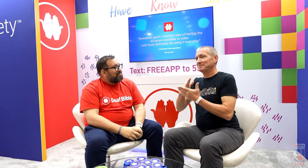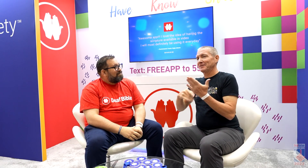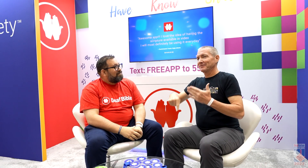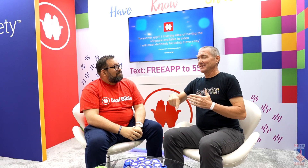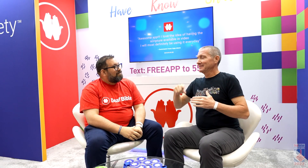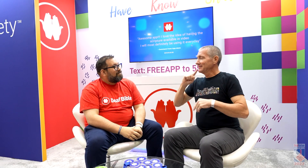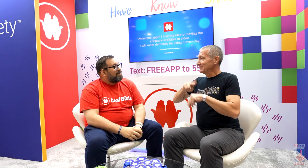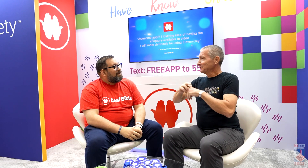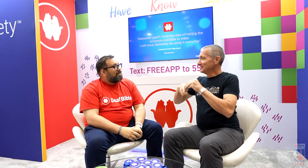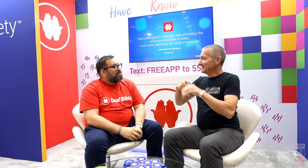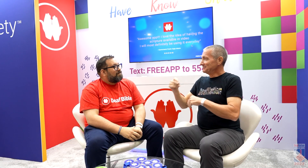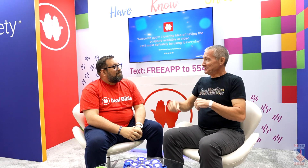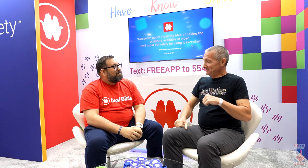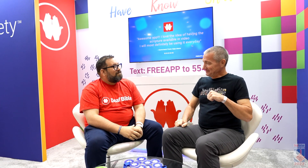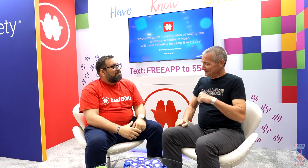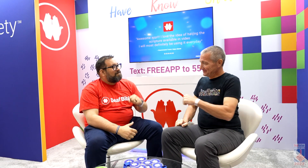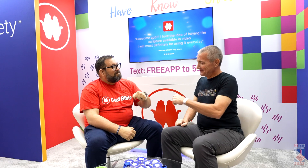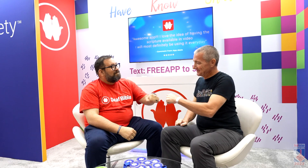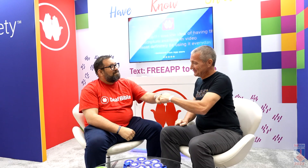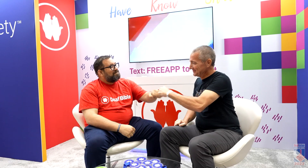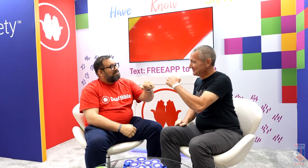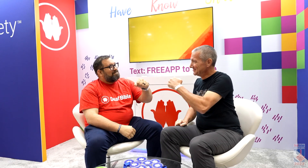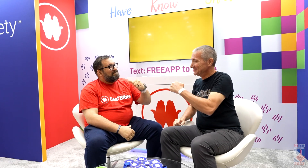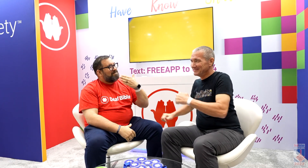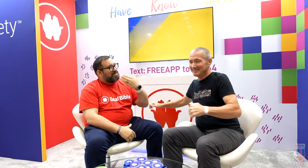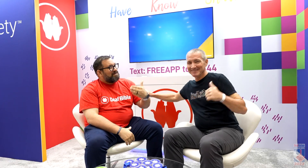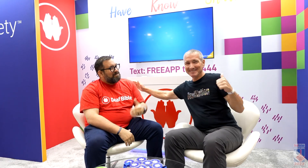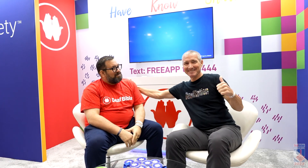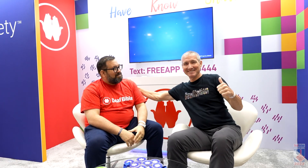Thank you for being part of the DeafNation World Expo. Thank you!